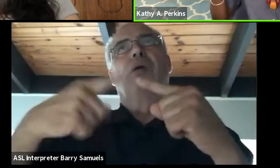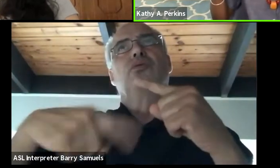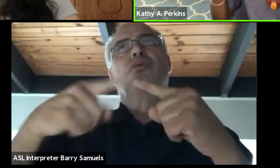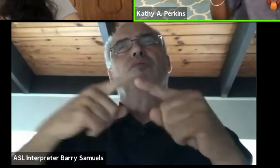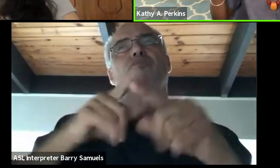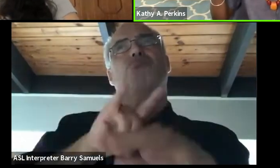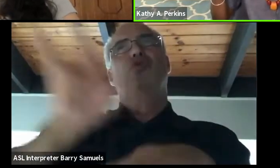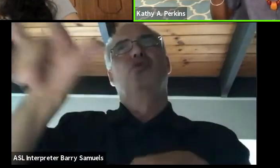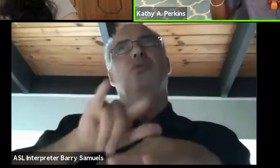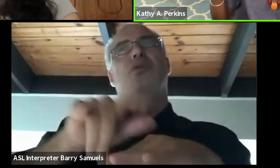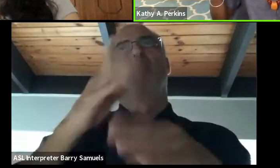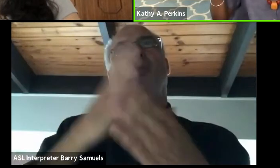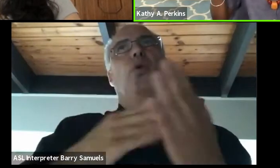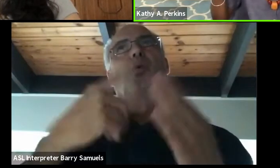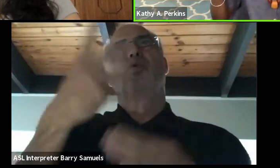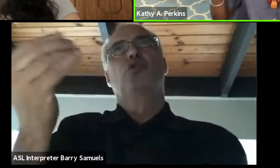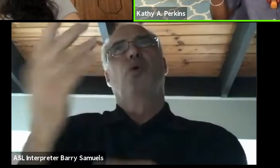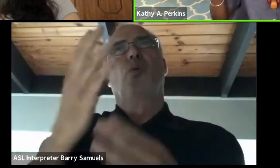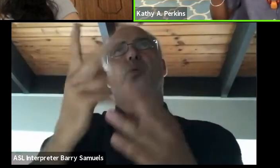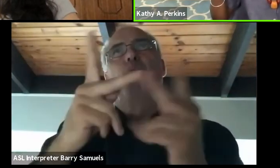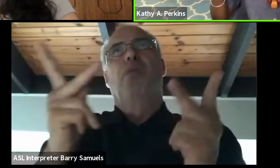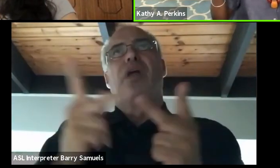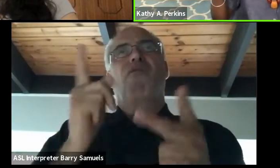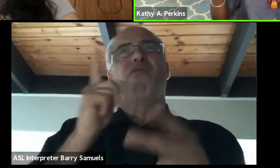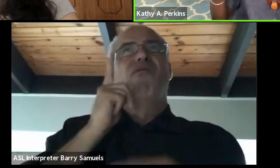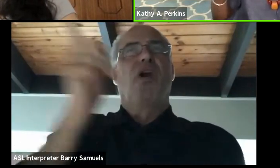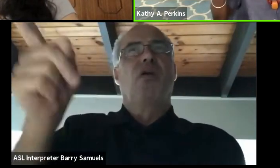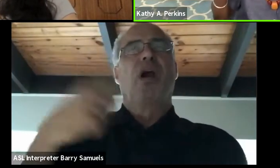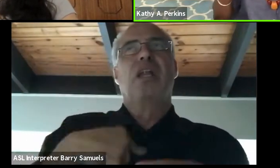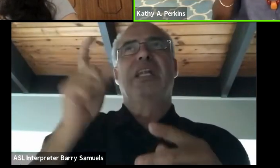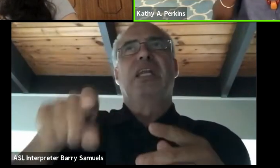I don't know, I need to go some place far." And I'm one of these people,